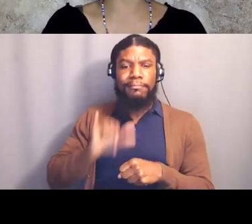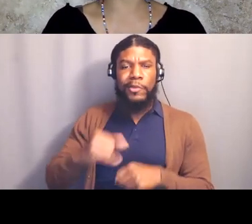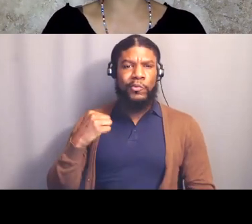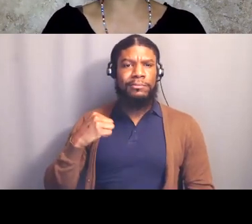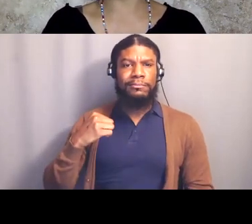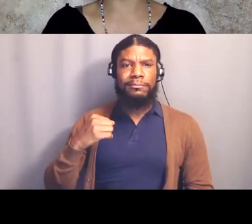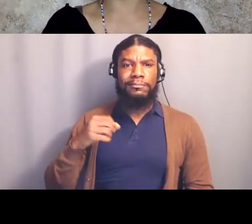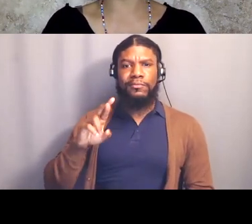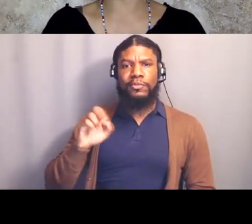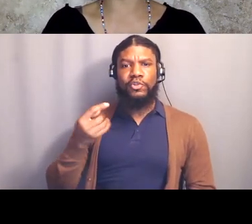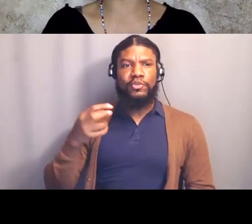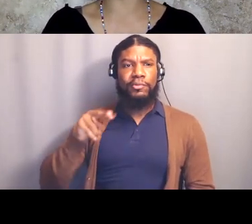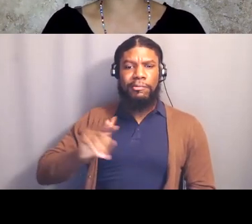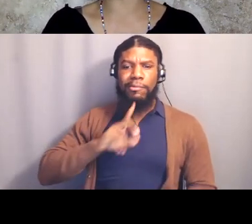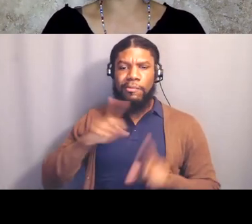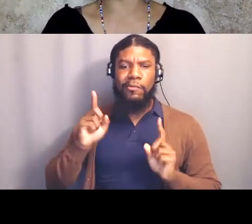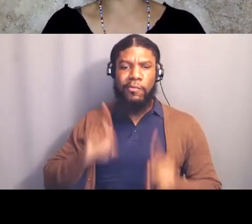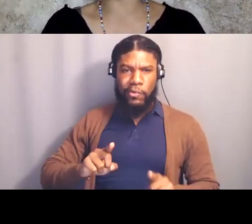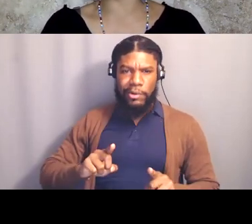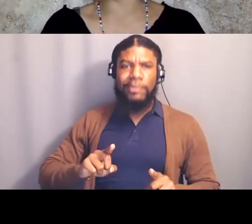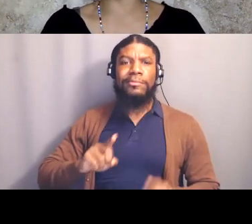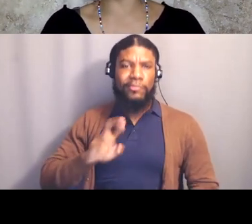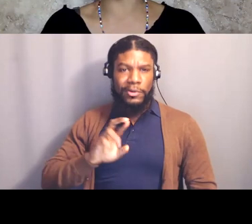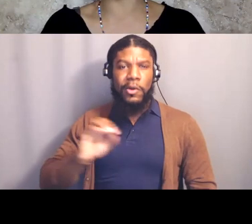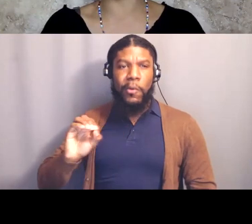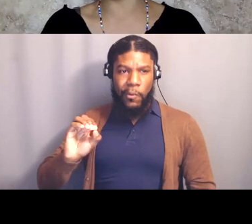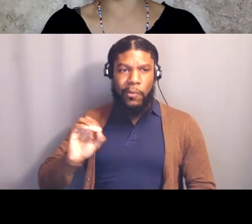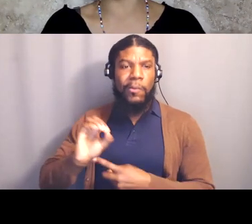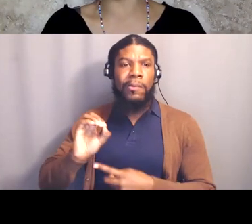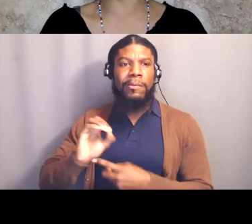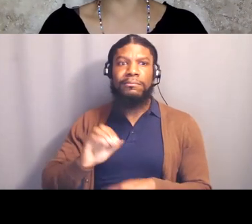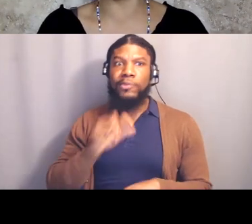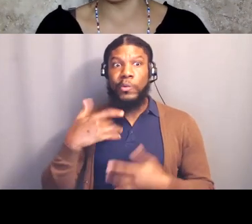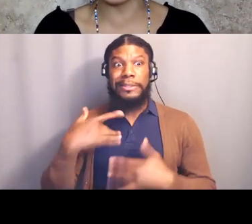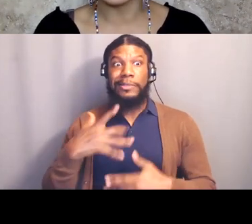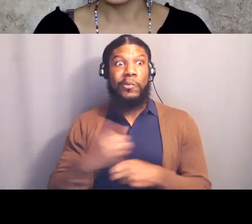when we think about it, nobody wins a restraining order against LAPD or against the police.